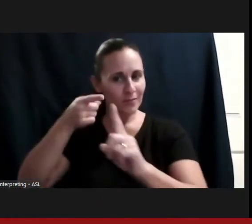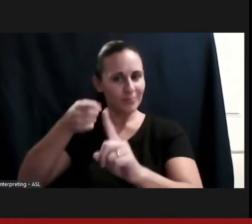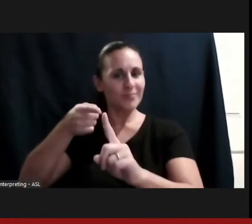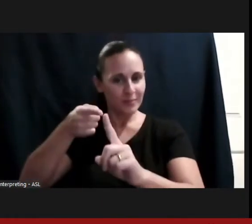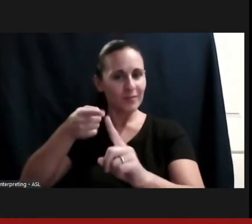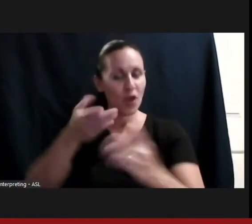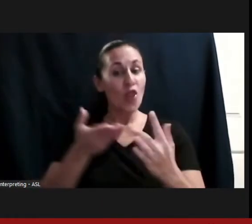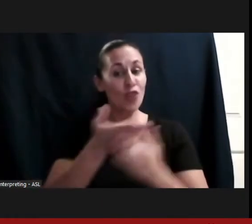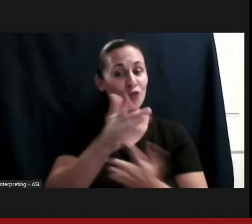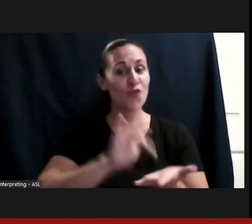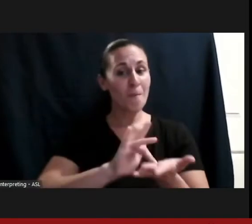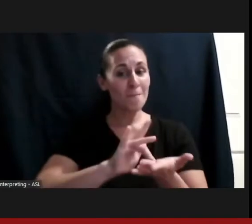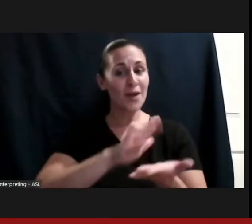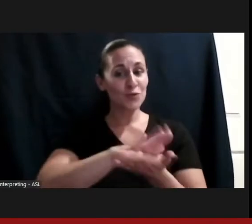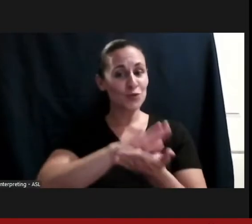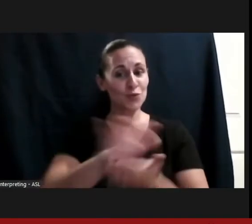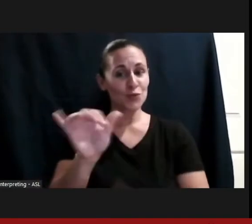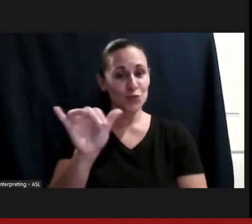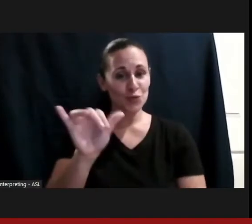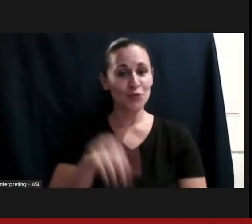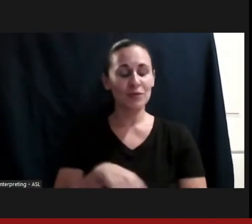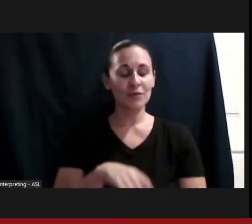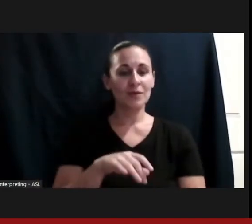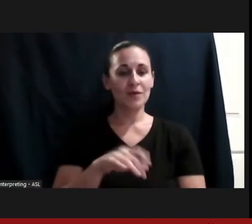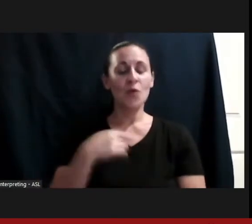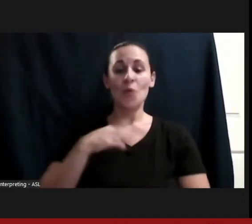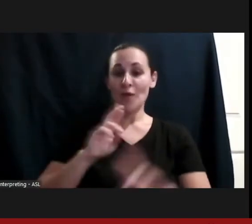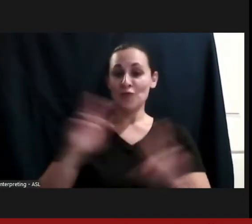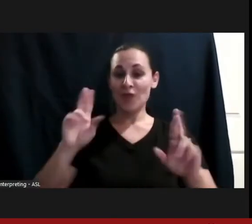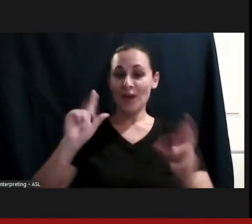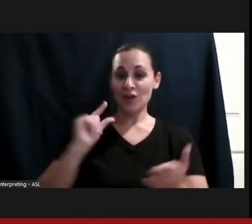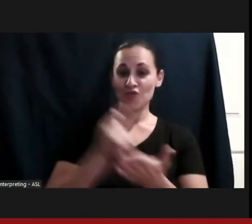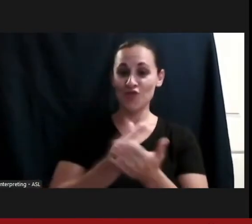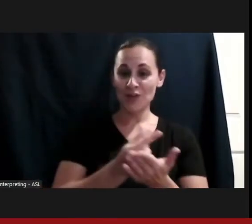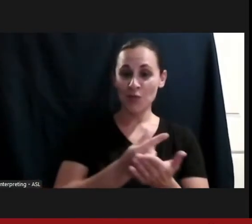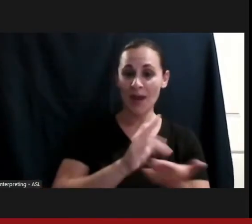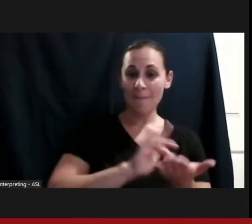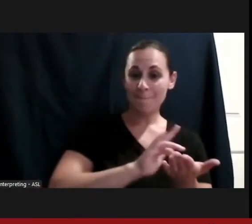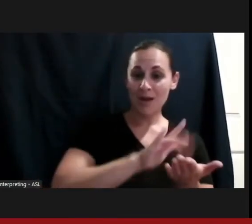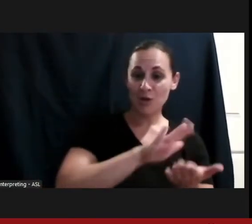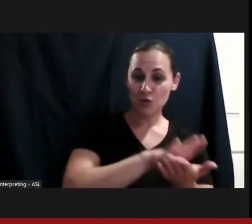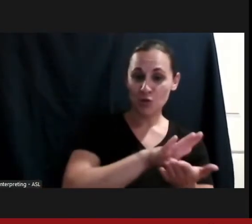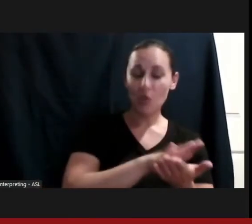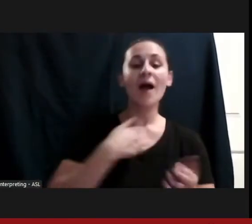and by the time I was ready to graduate medical was also ready to move on to the world of elite